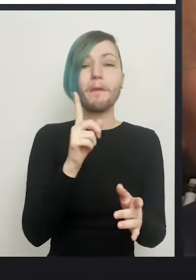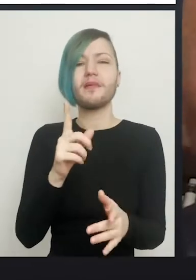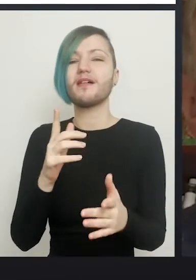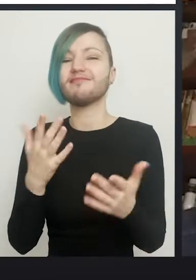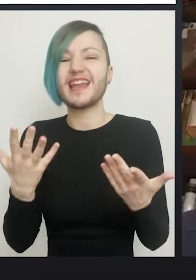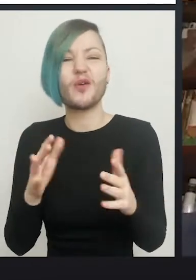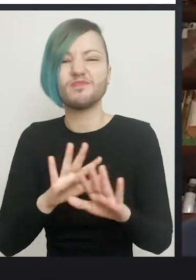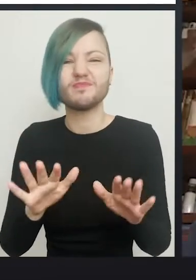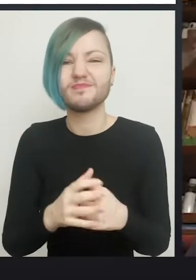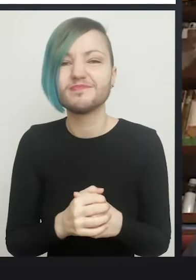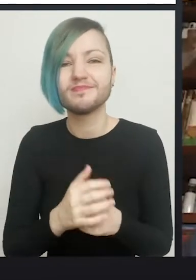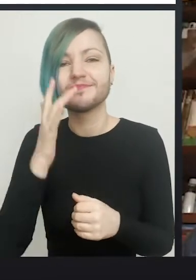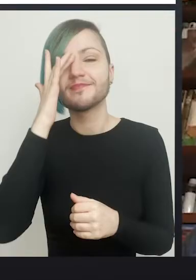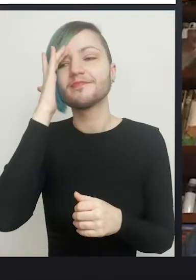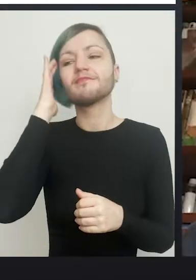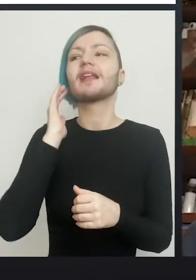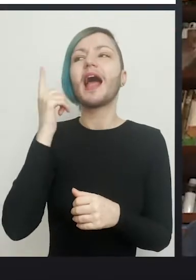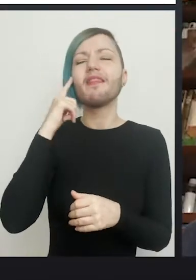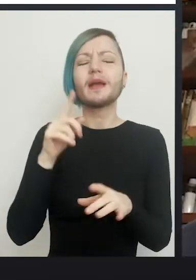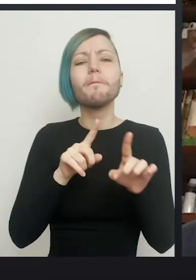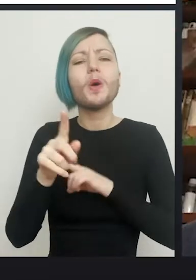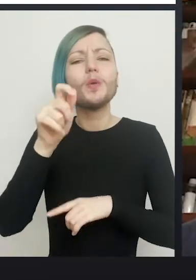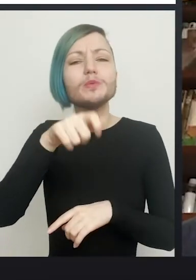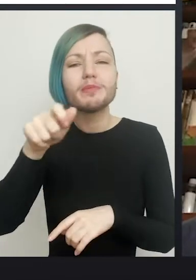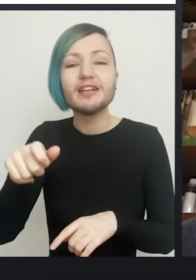I think for most patients it's best to go with what's good now.